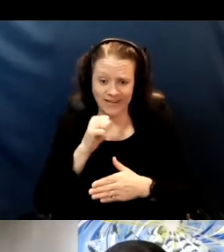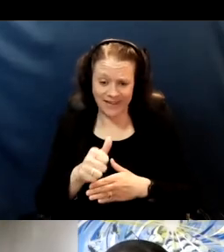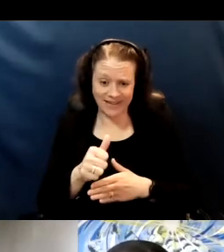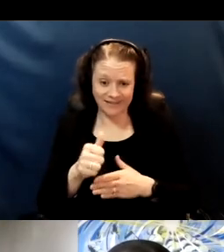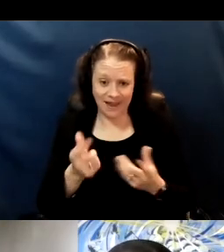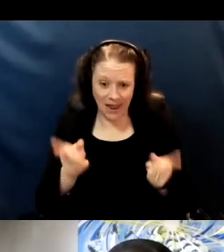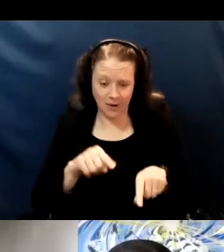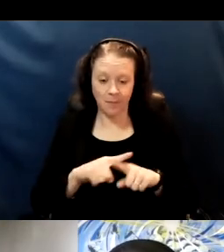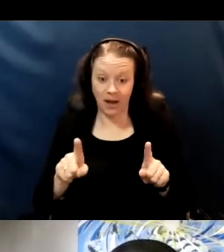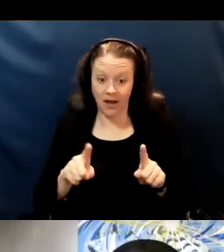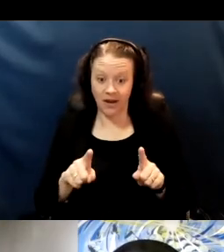that our immune system is working.